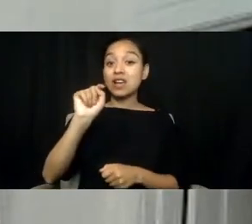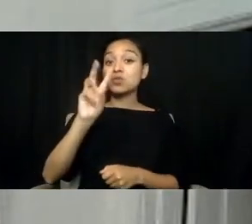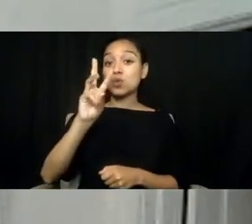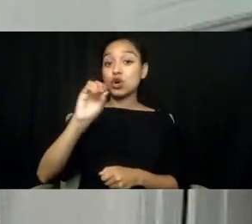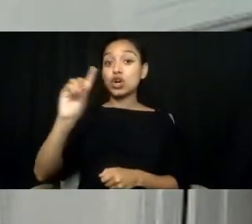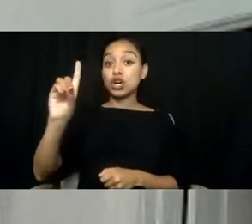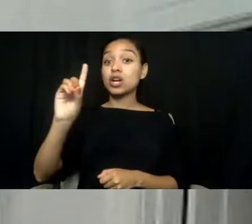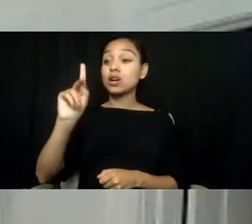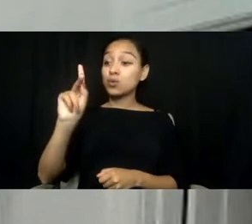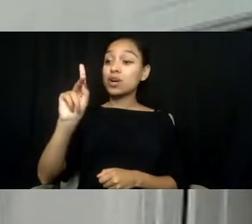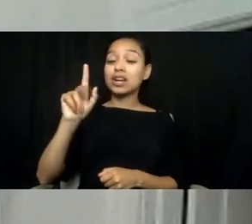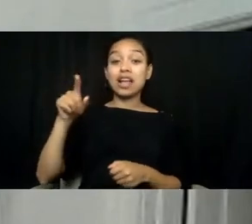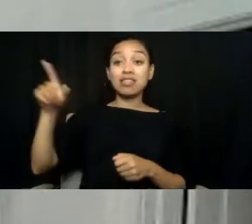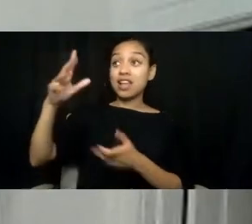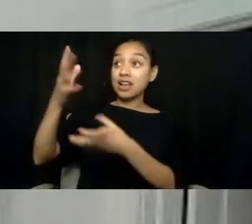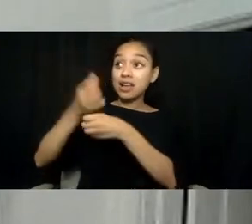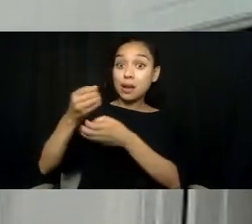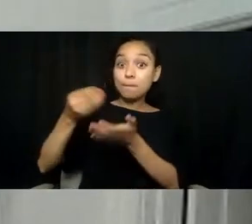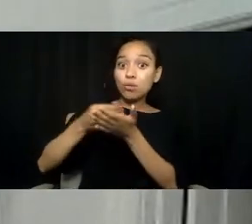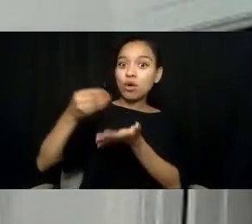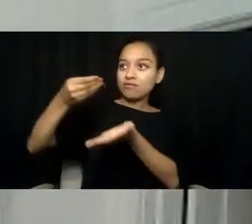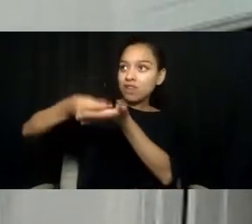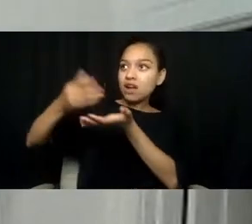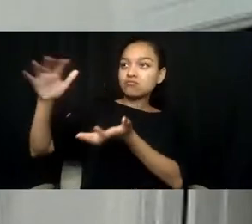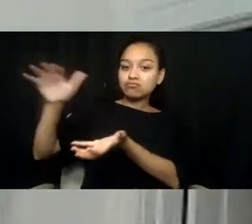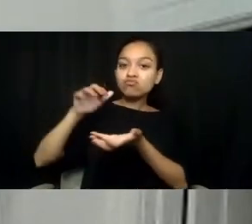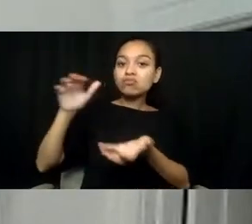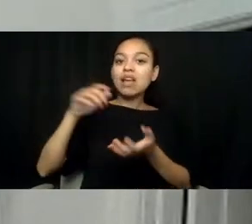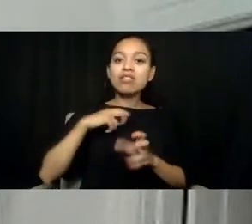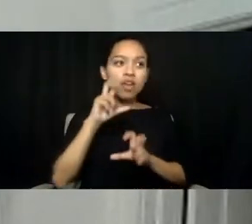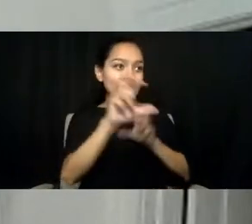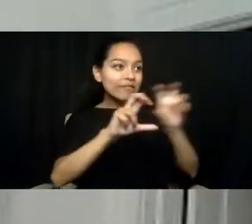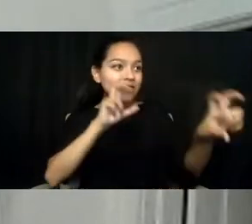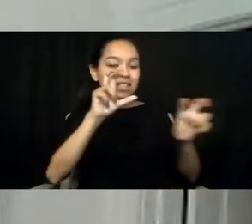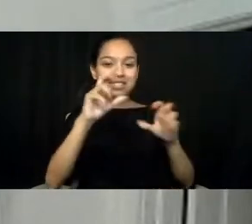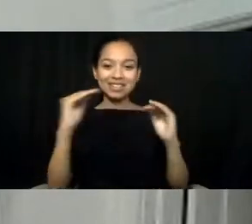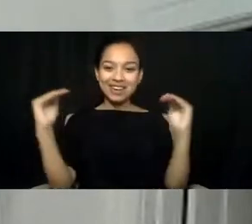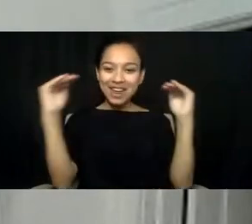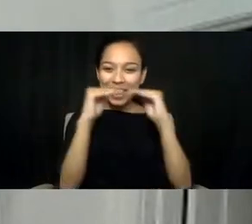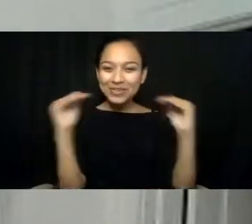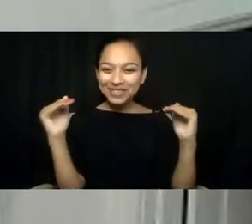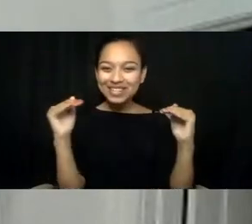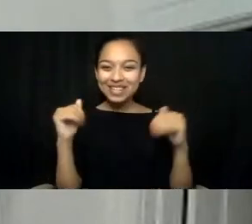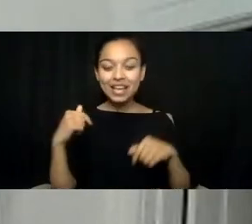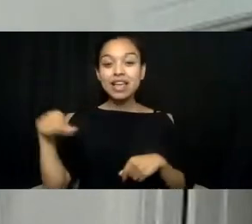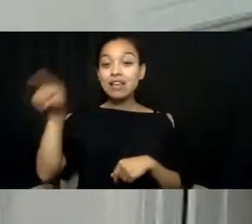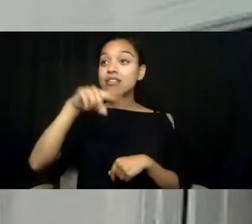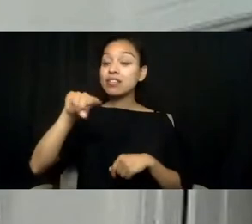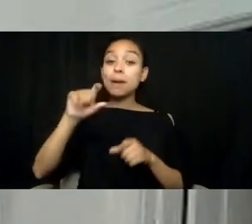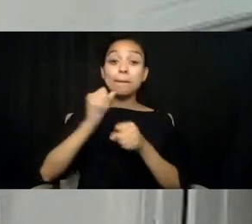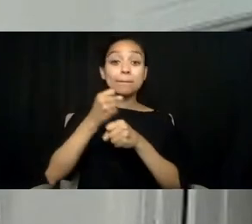they are working on this, they are investing in equity. They are making this a priority.